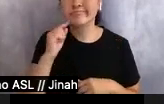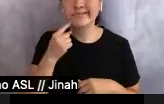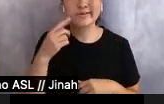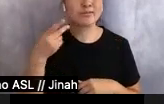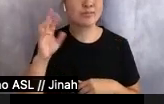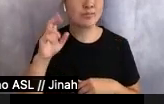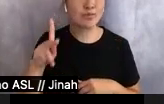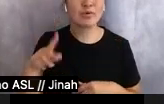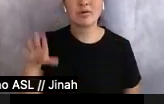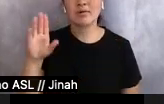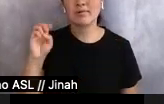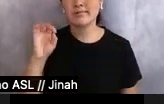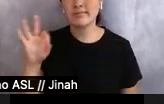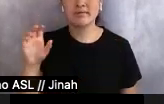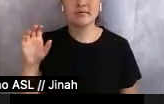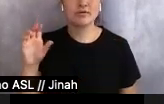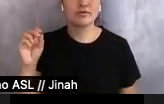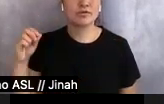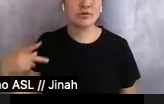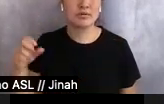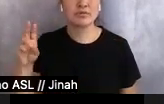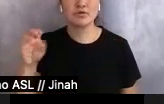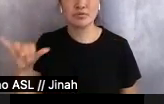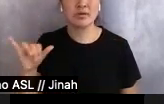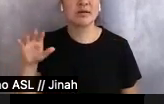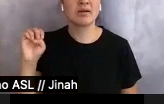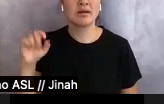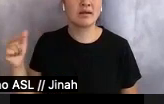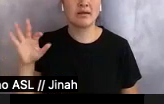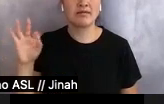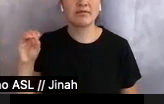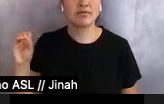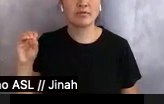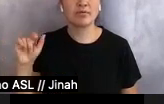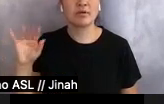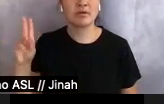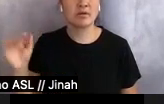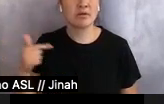and egg foo young. Fifty years ago, kids from Temple City High School would stop at Fisher's